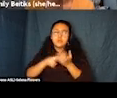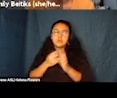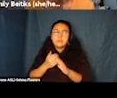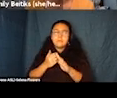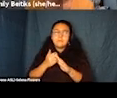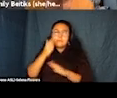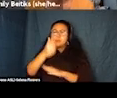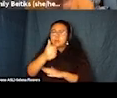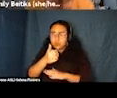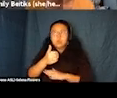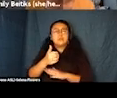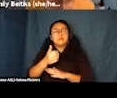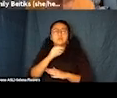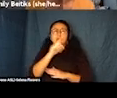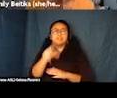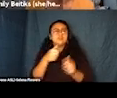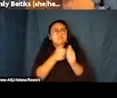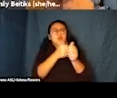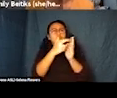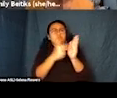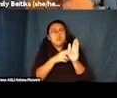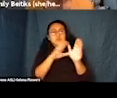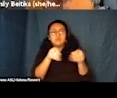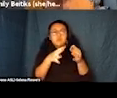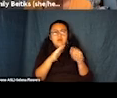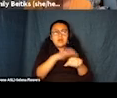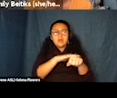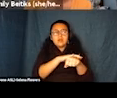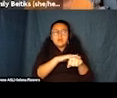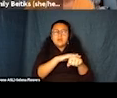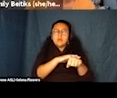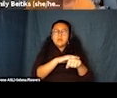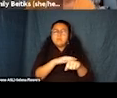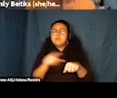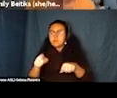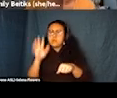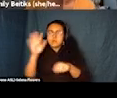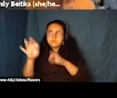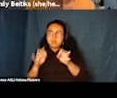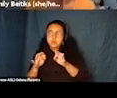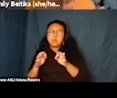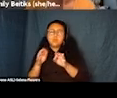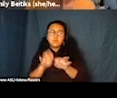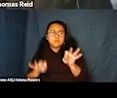I've covered and just talk about audio description for the blind and vision impaired. Thank you, Thomas. Thank you.